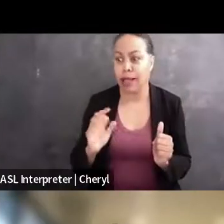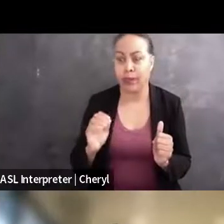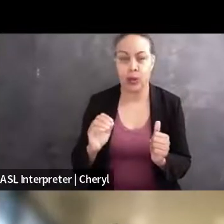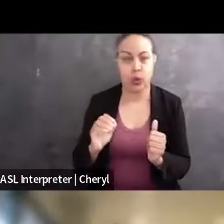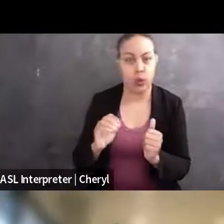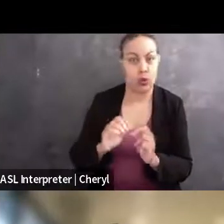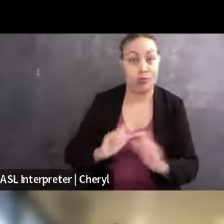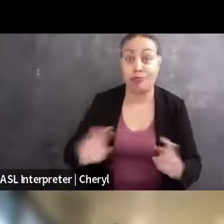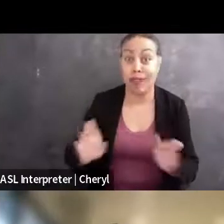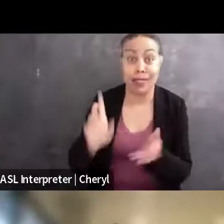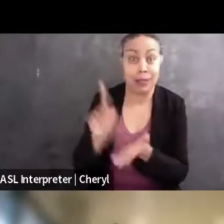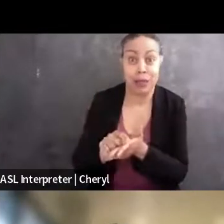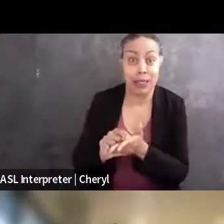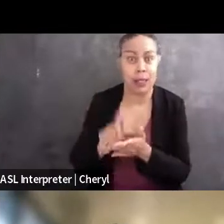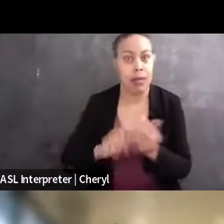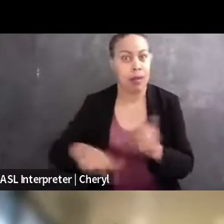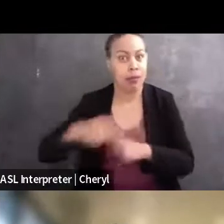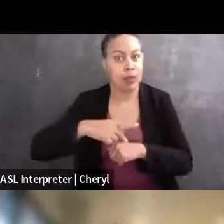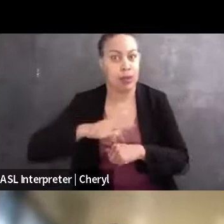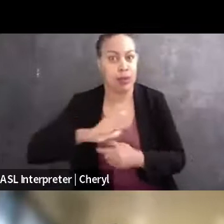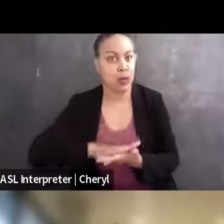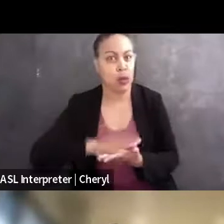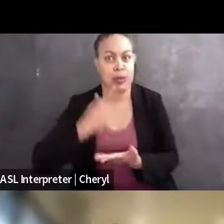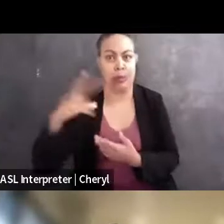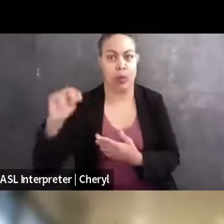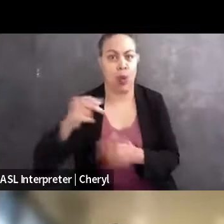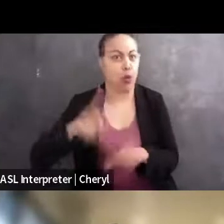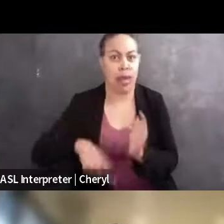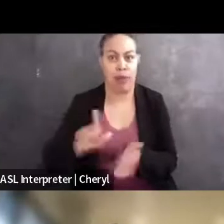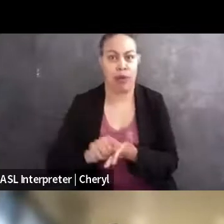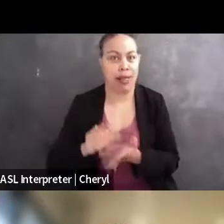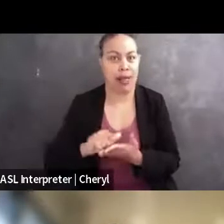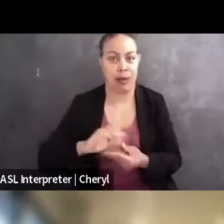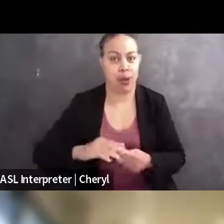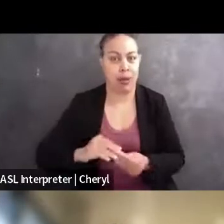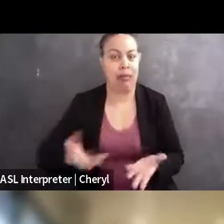and their principal won't let them. And so that could involve acting really quickly